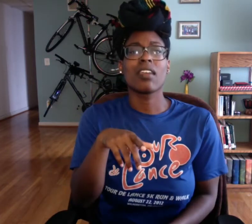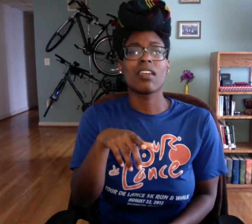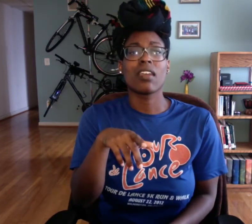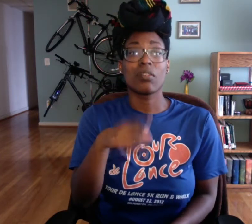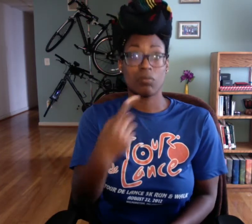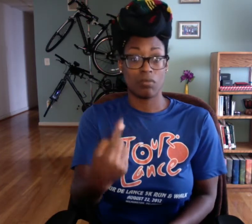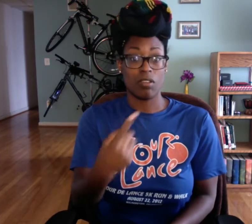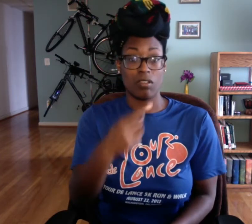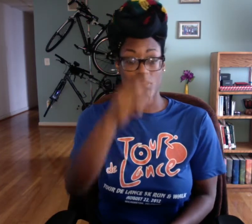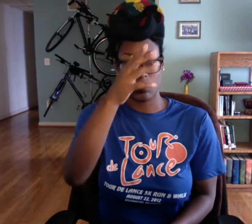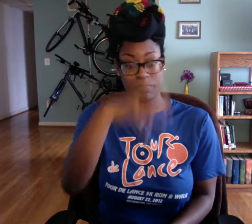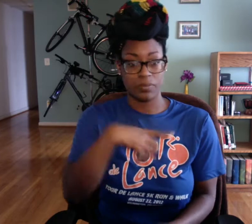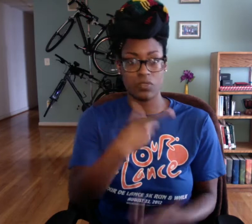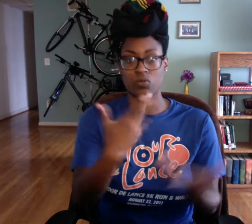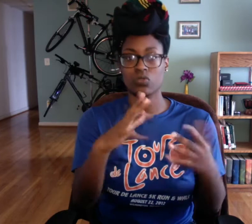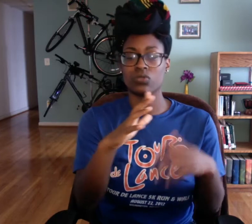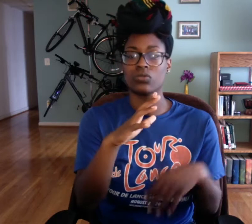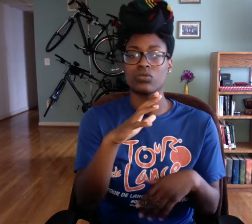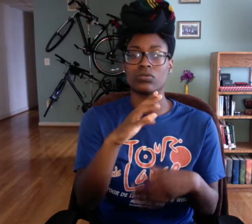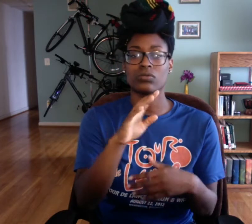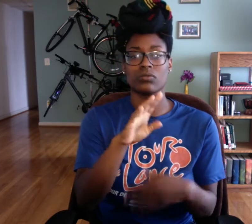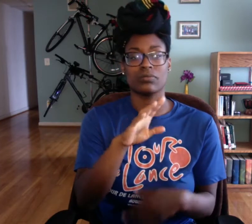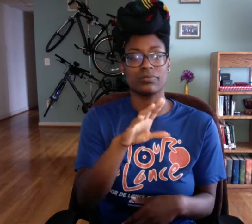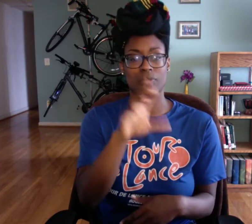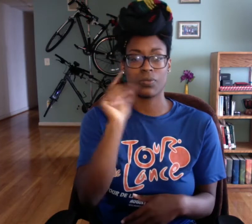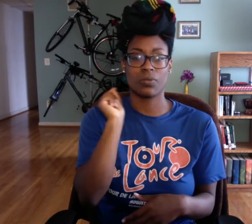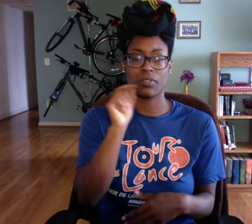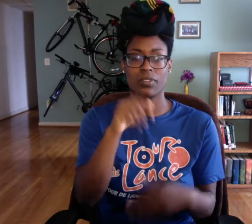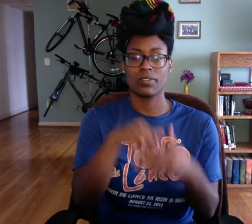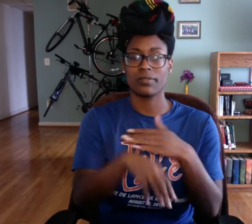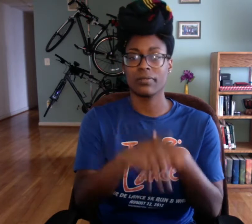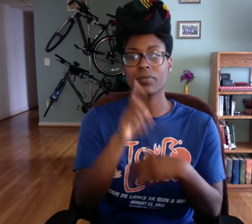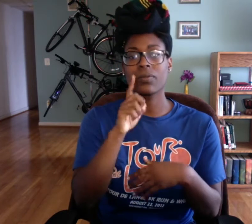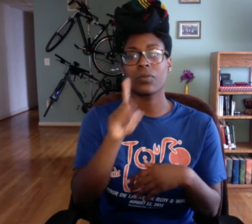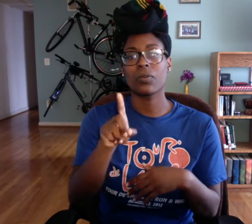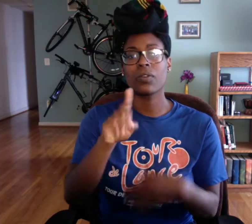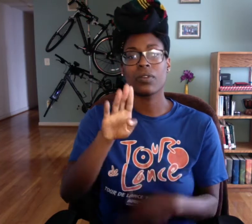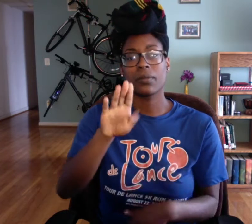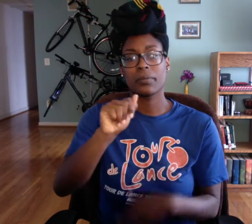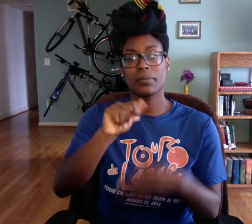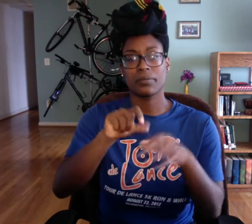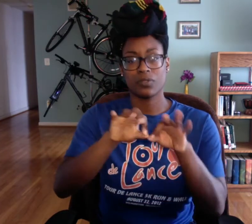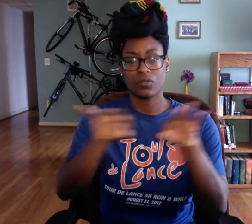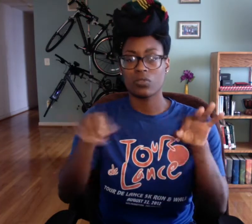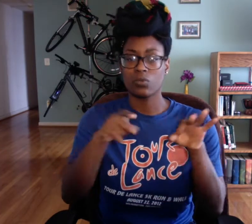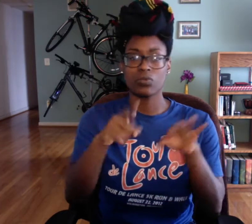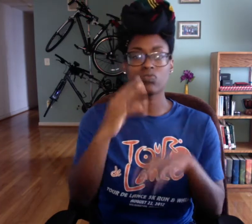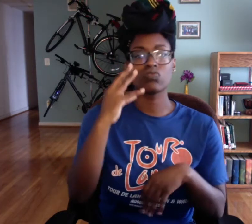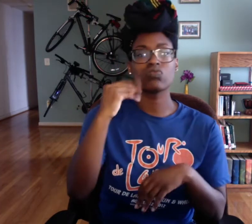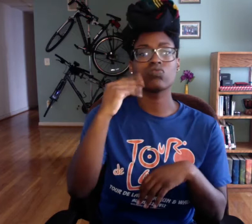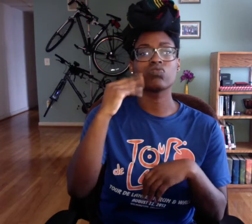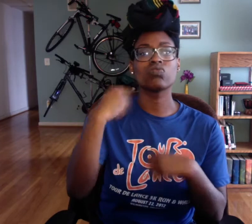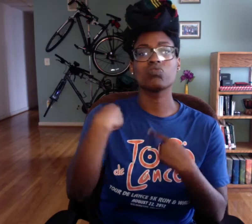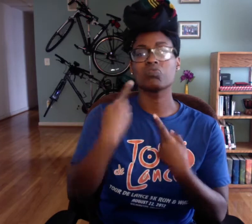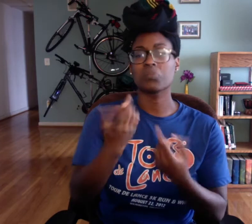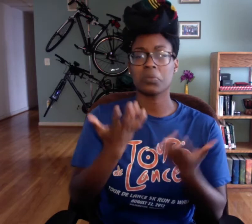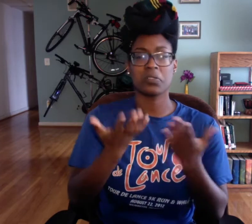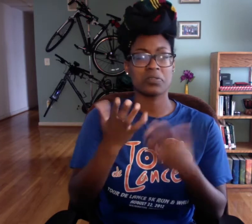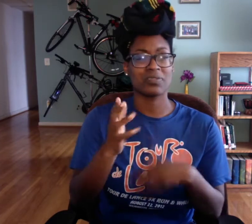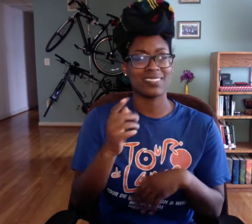Having a hard time keeping my eyes open. And one of the guys, he's a recent Gallaudet graduate he got his Bachelors degree there.